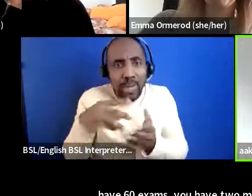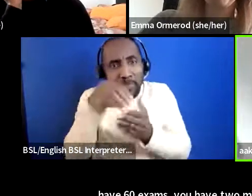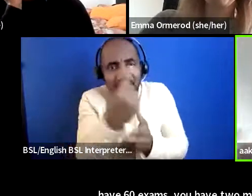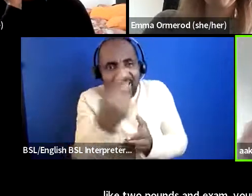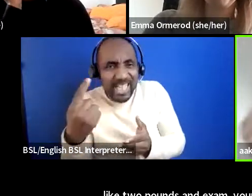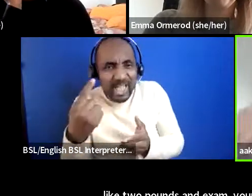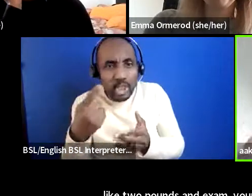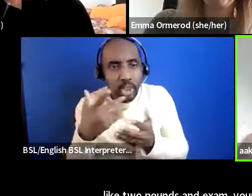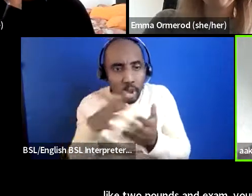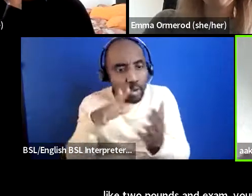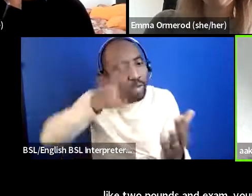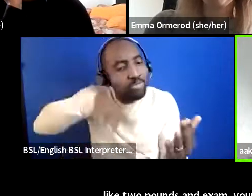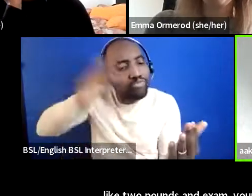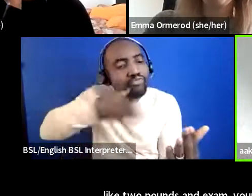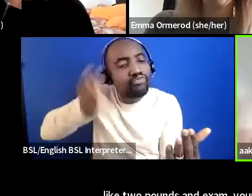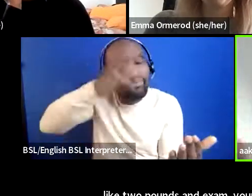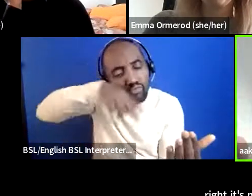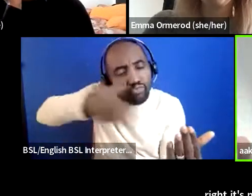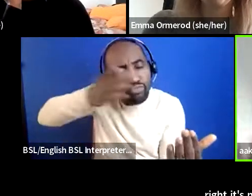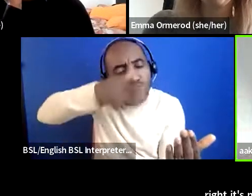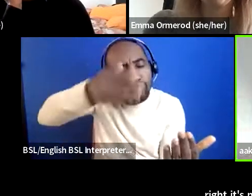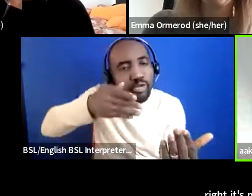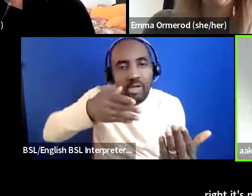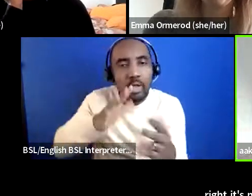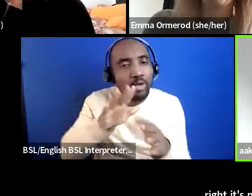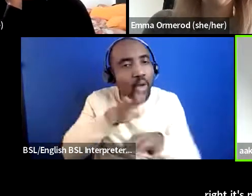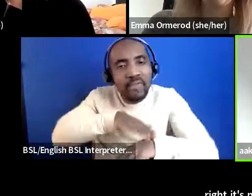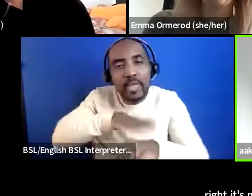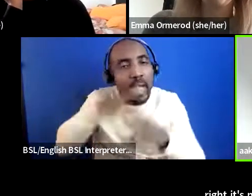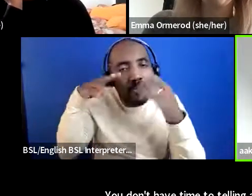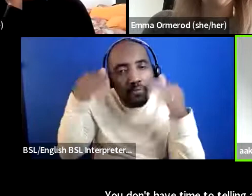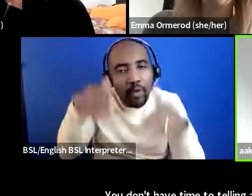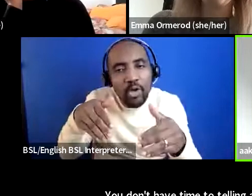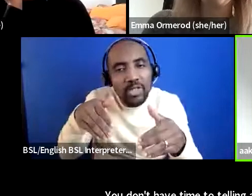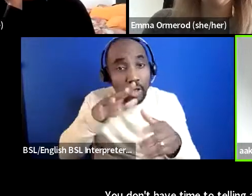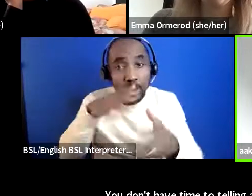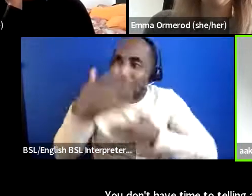have time you're telling a story and you want to encapsulate people something sets off a spark then